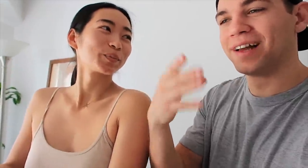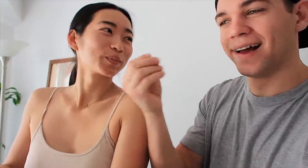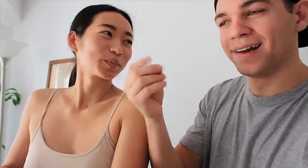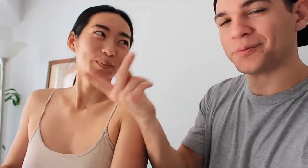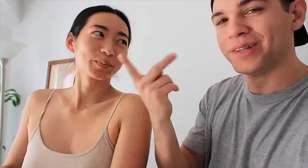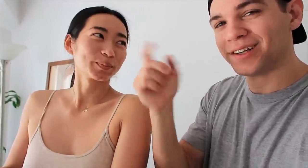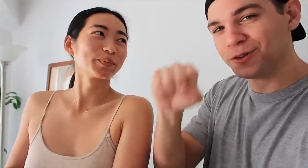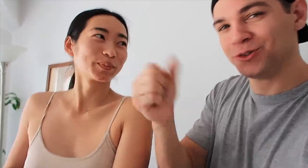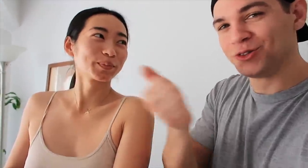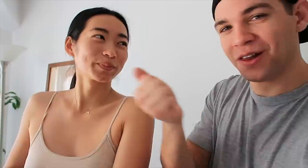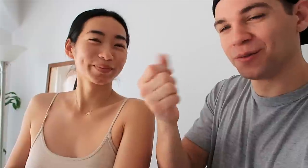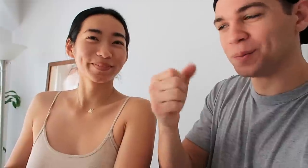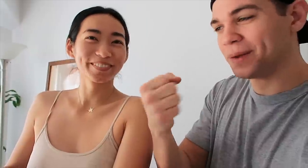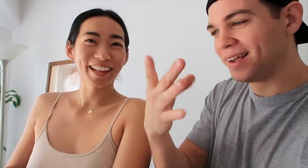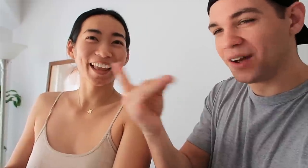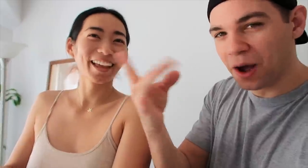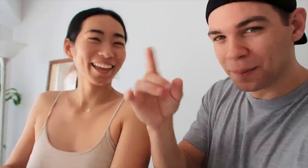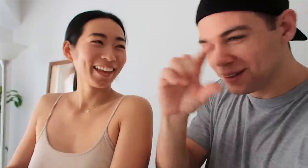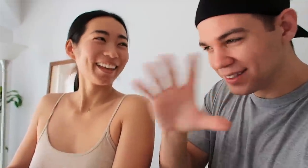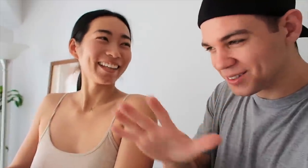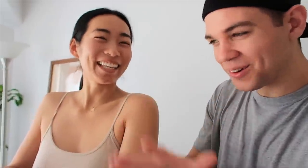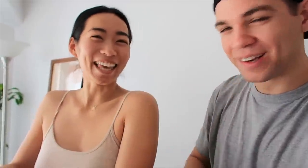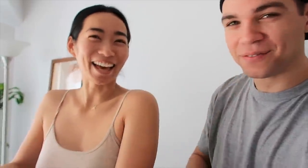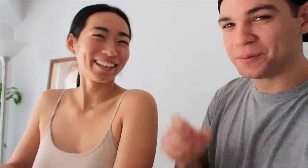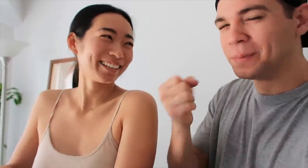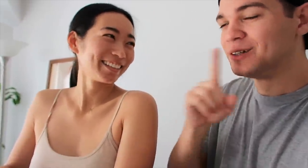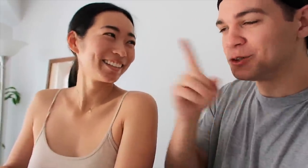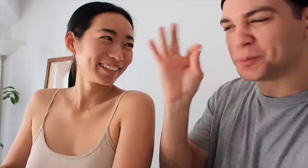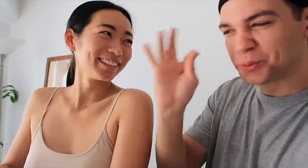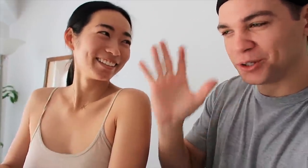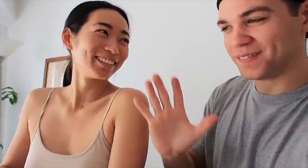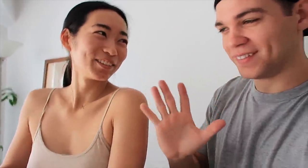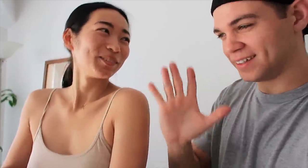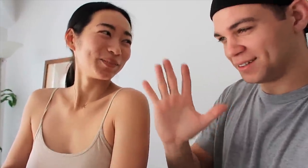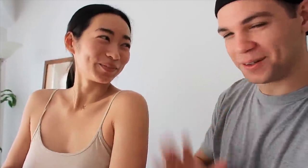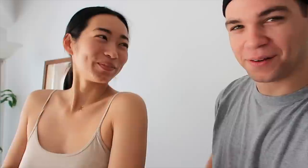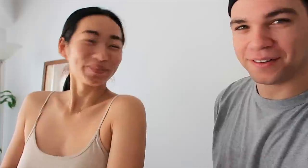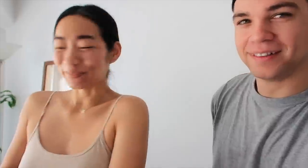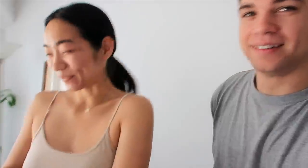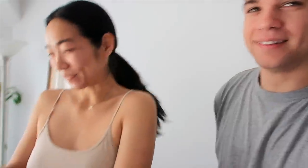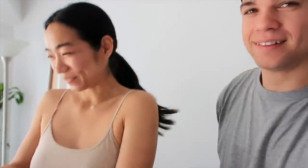and we work together on the comments and everything E: yeah Have to make sure it's perfect E: mhmm